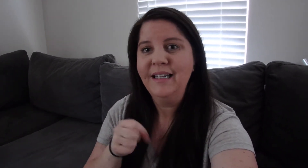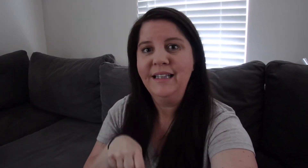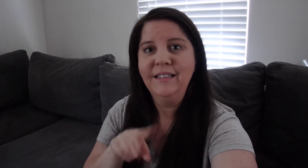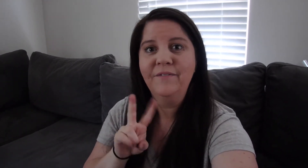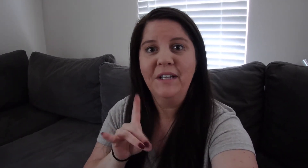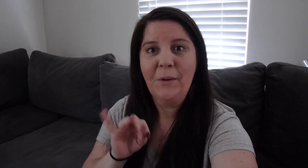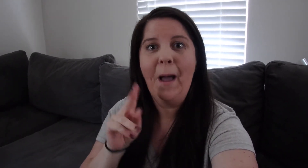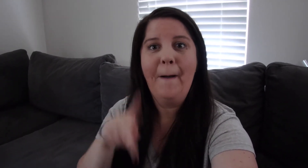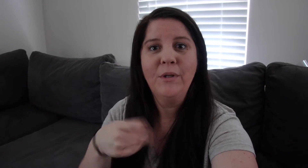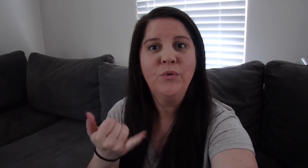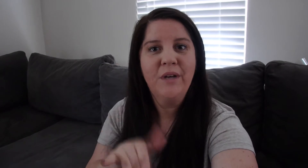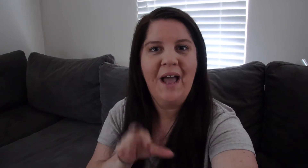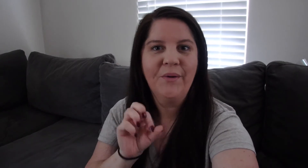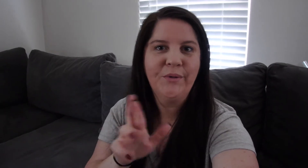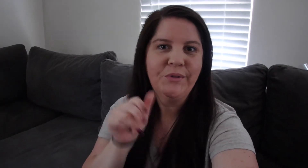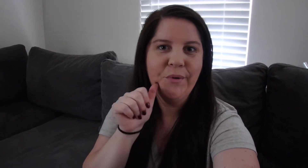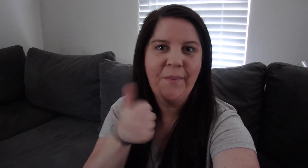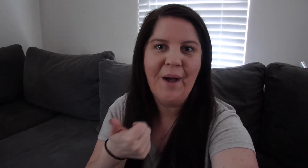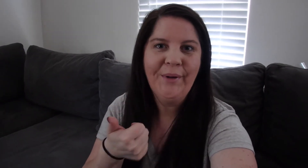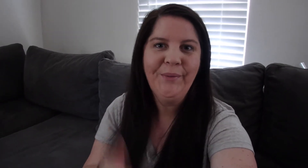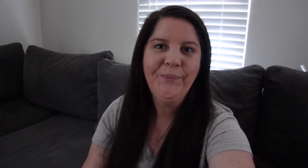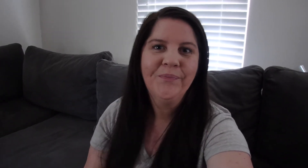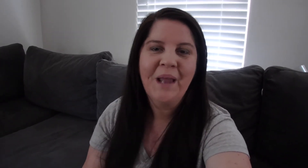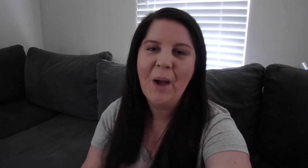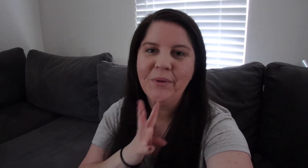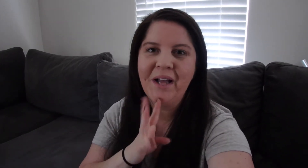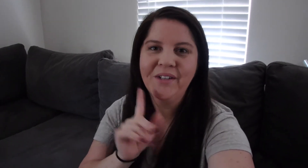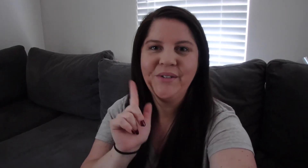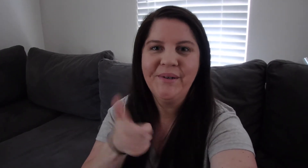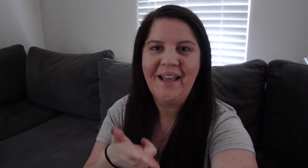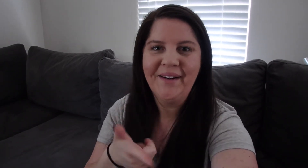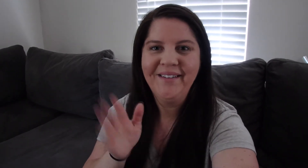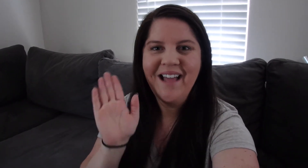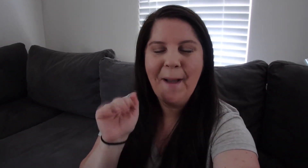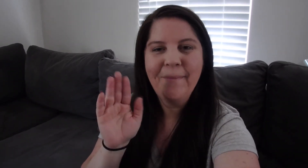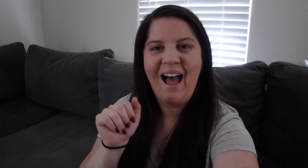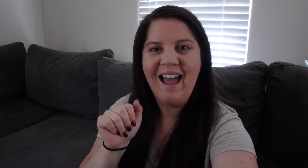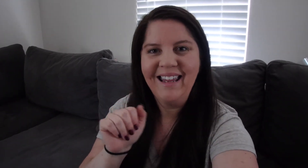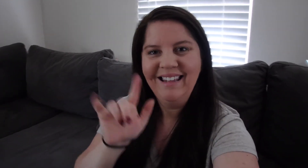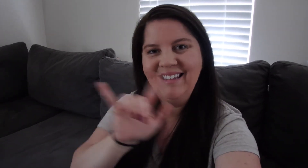So I can get this video up tonight or tomorrow I will talk to you later bye